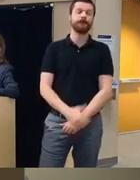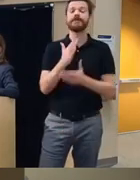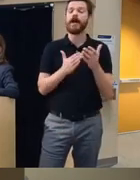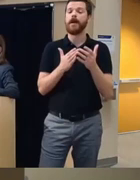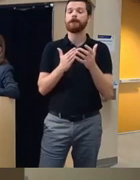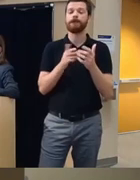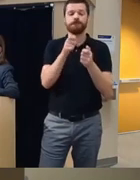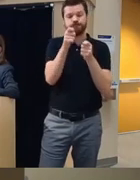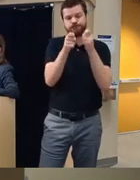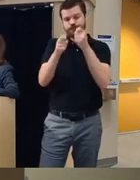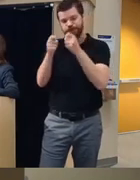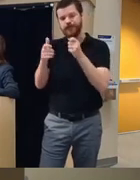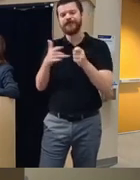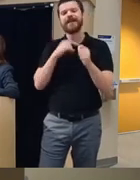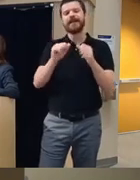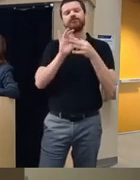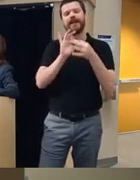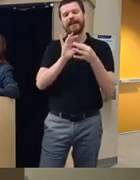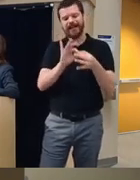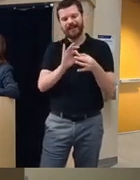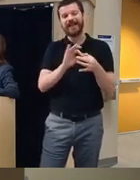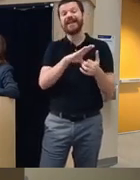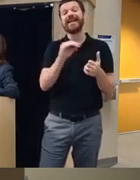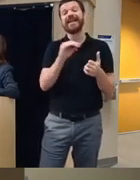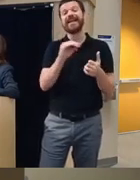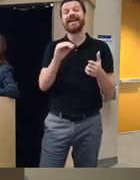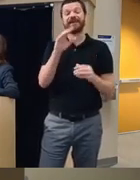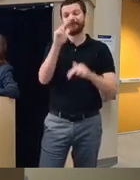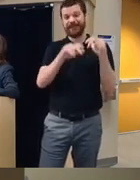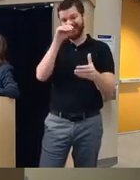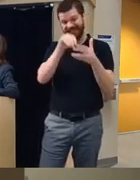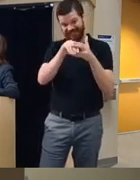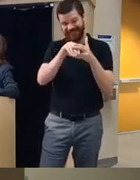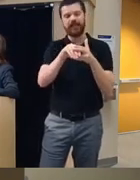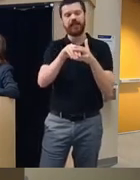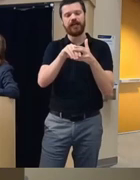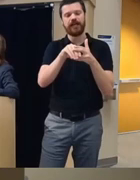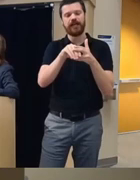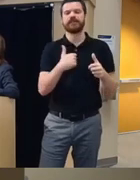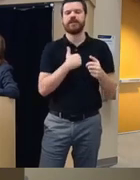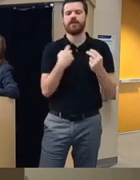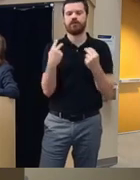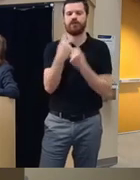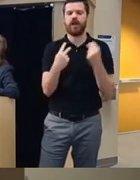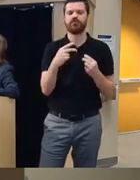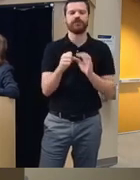the clients can relate to and also what we built into it is self-monitoring of symptom Behavior so